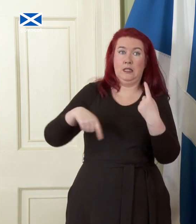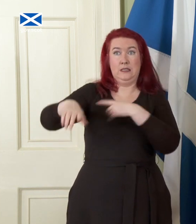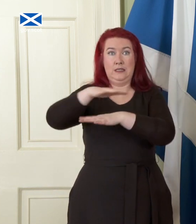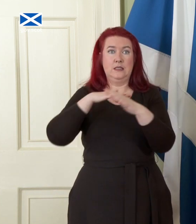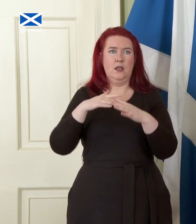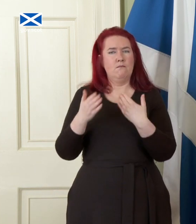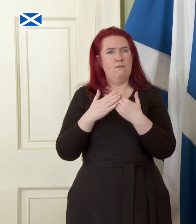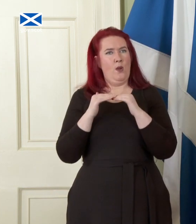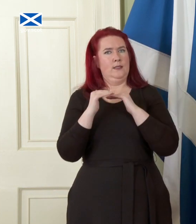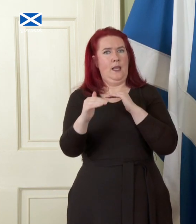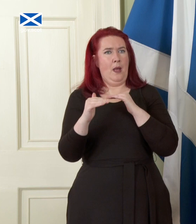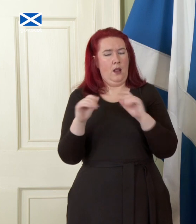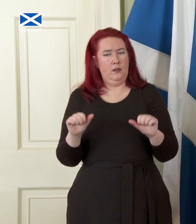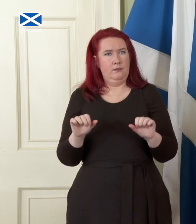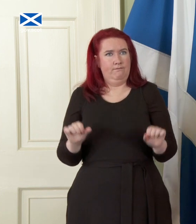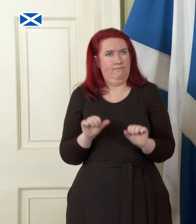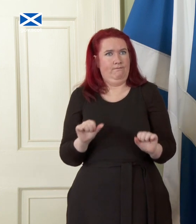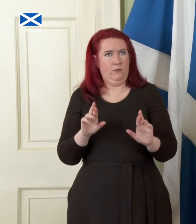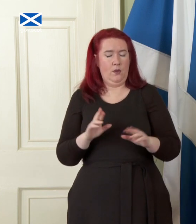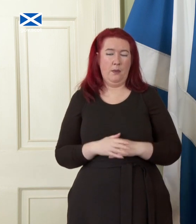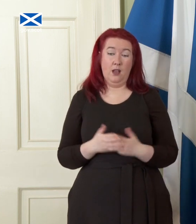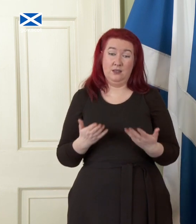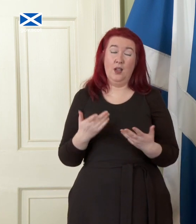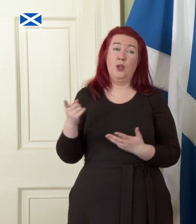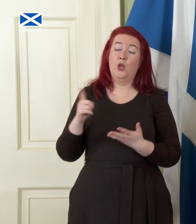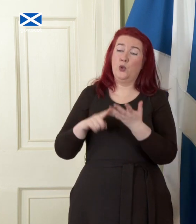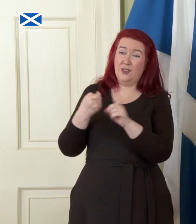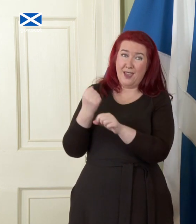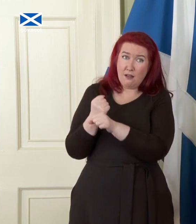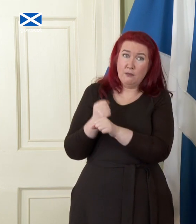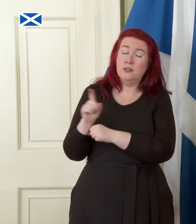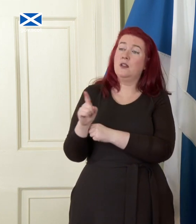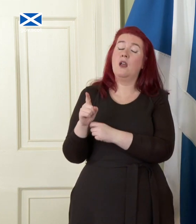to say that this is now a UK government and a Prime Minister without a shred of credibility